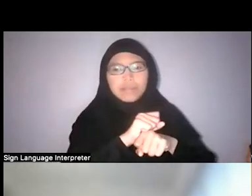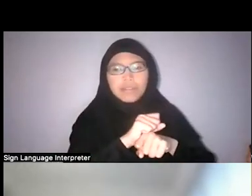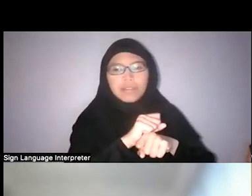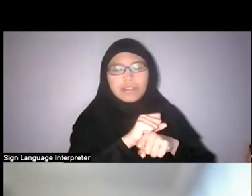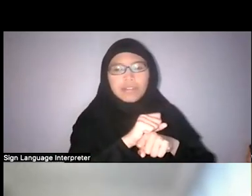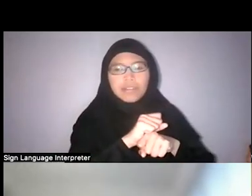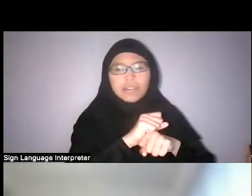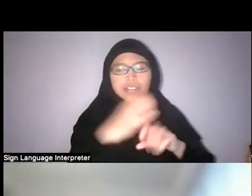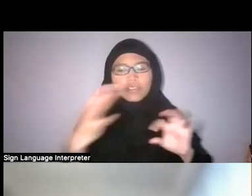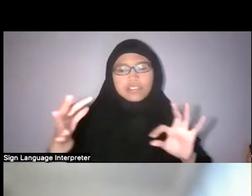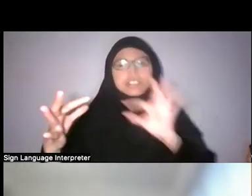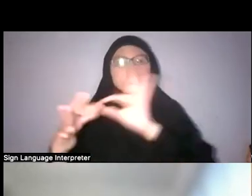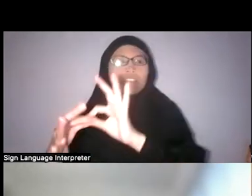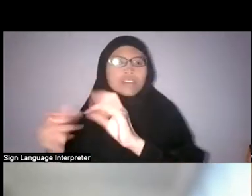And the question for me is like,